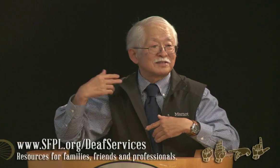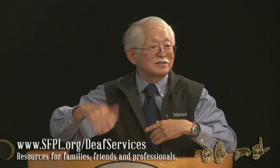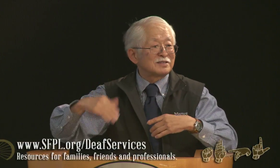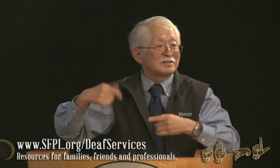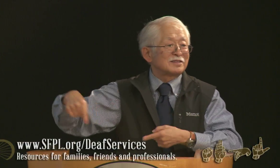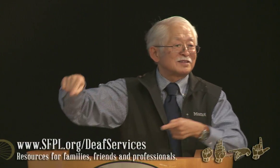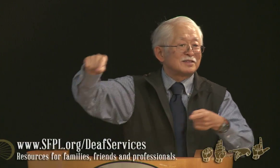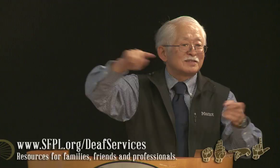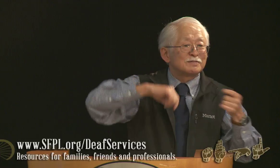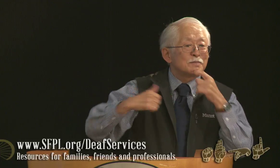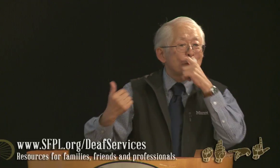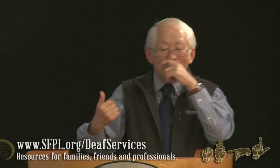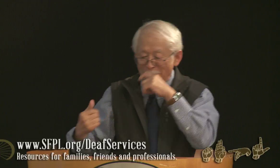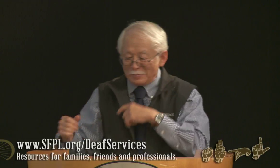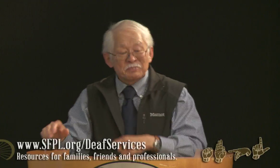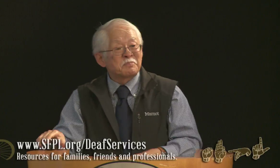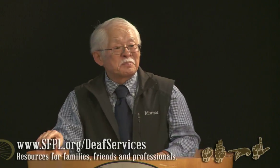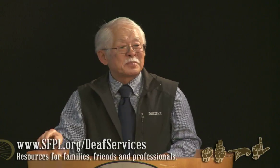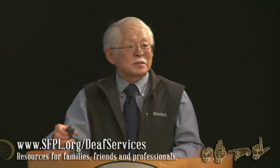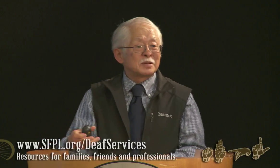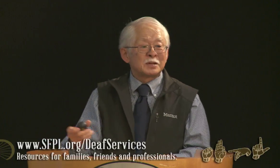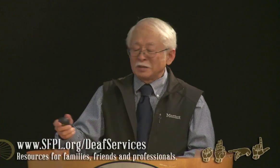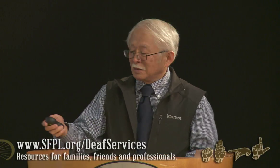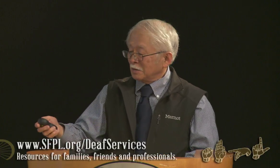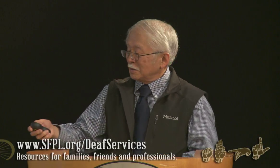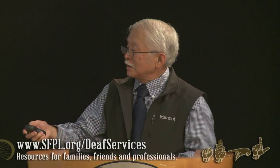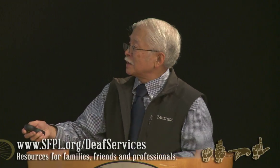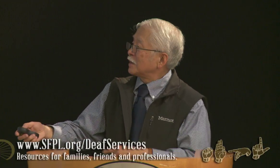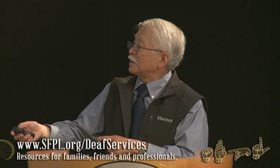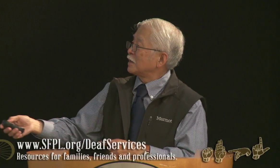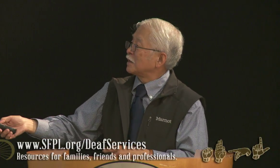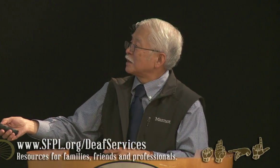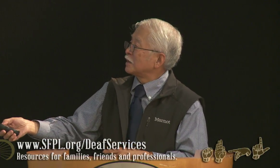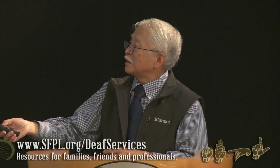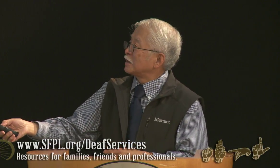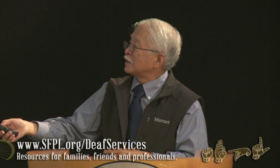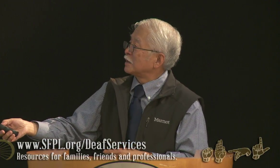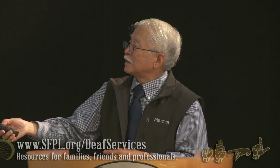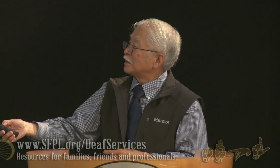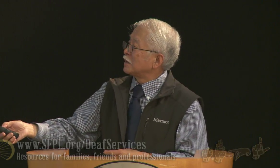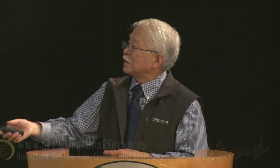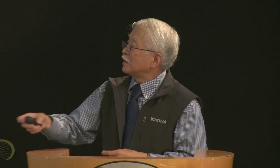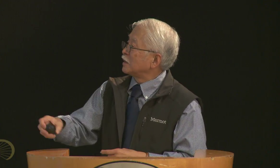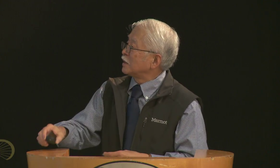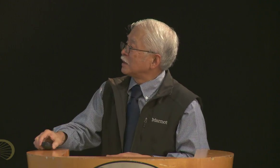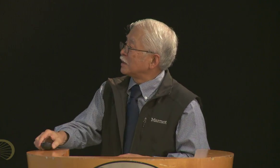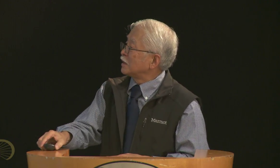and explain everything that was there on the grounds of the World's Fair. Amazing.